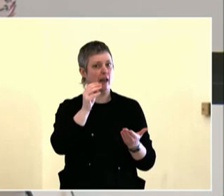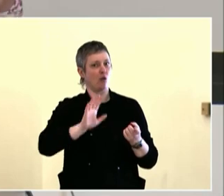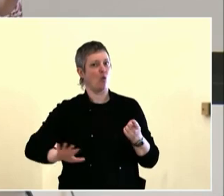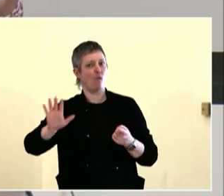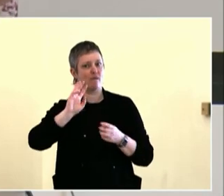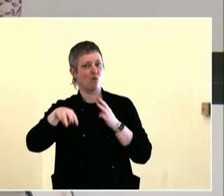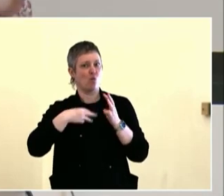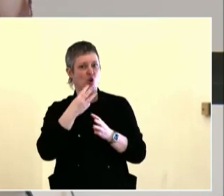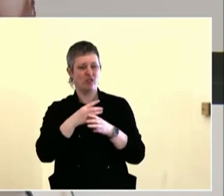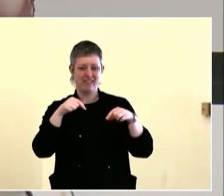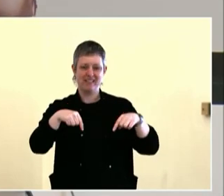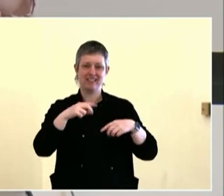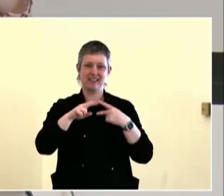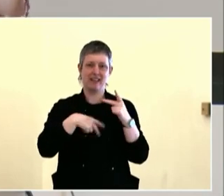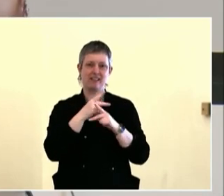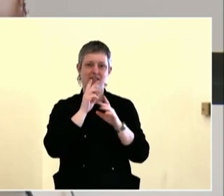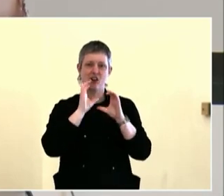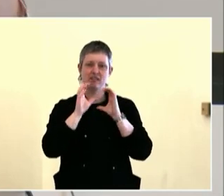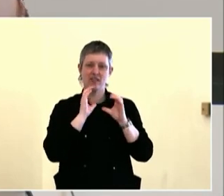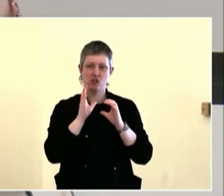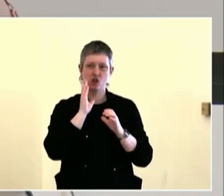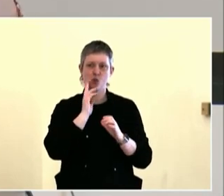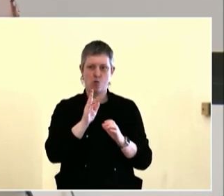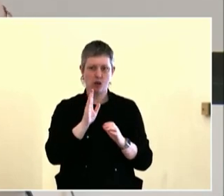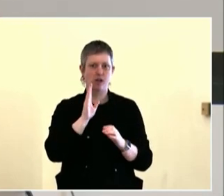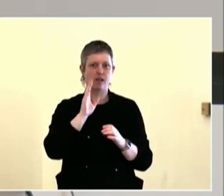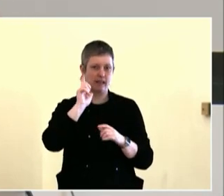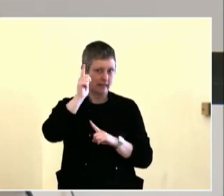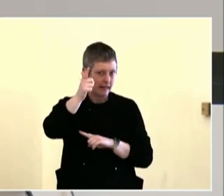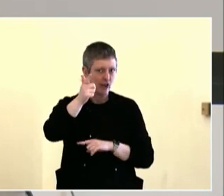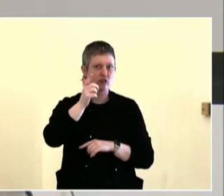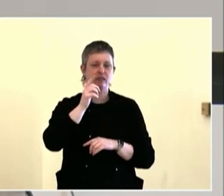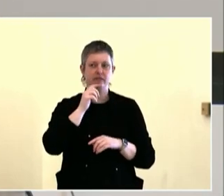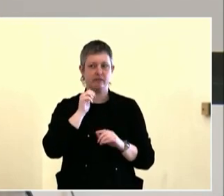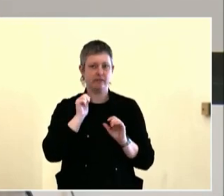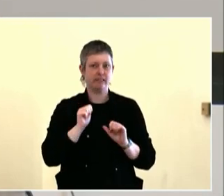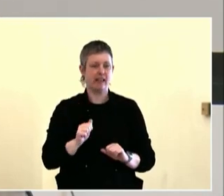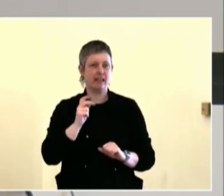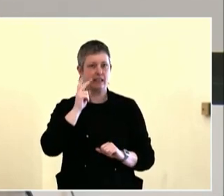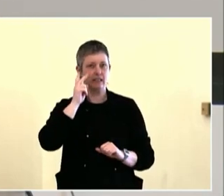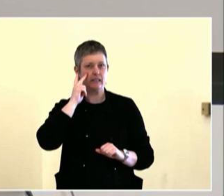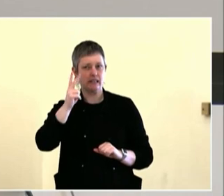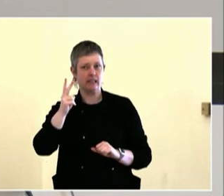welcome you as you walk into any civic building, a school building or whatever it may be.